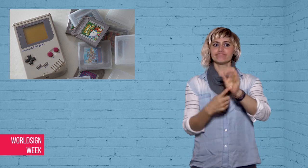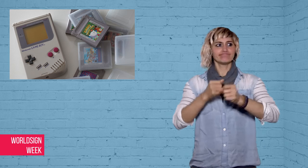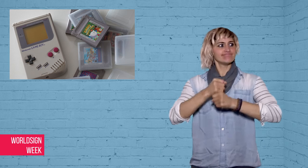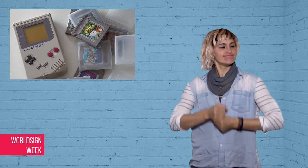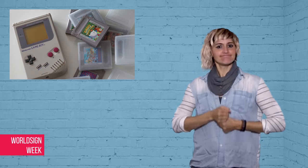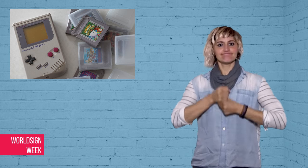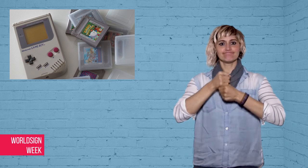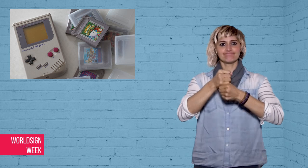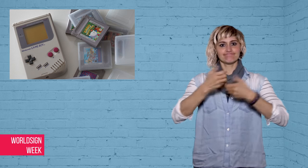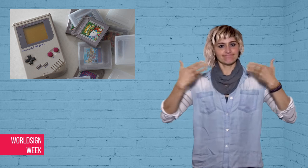Japan.